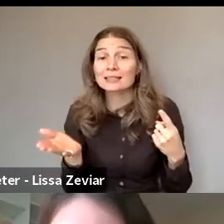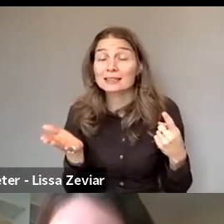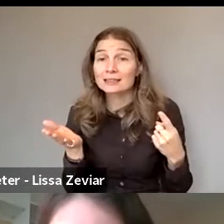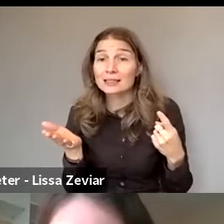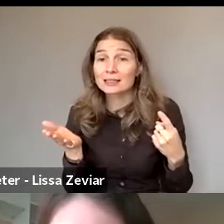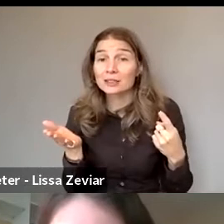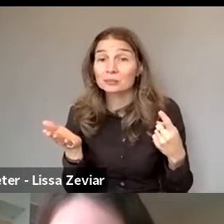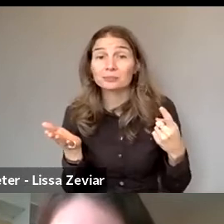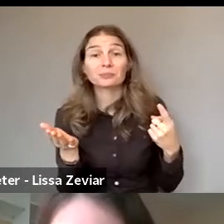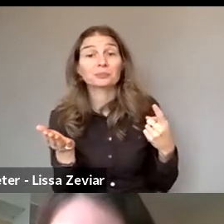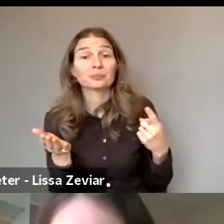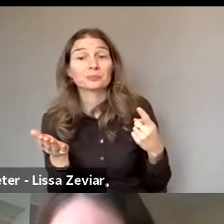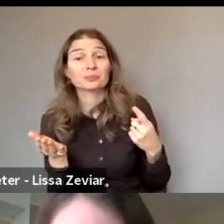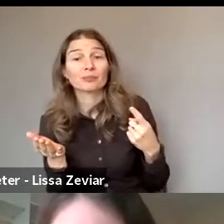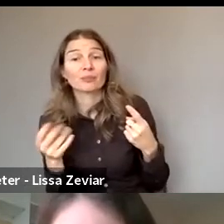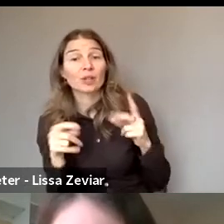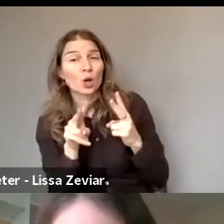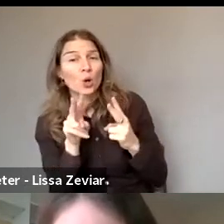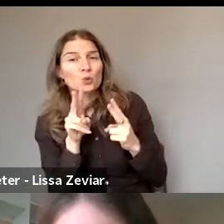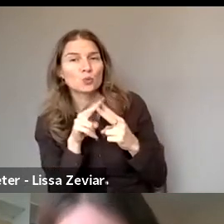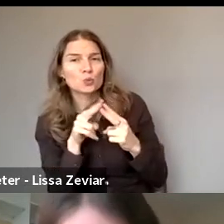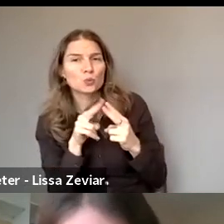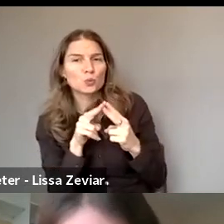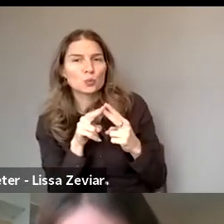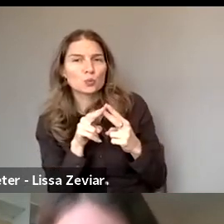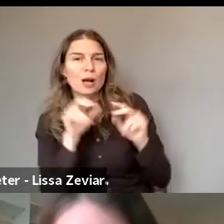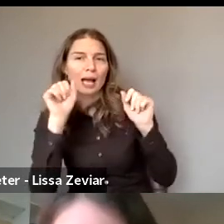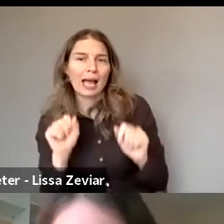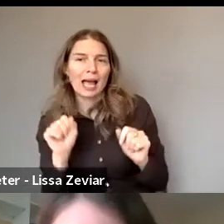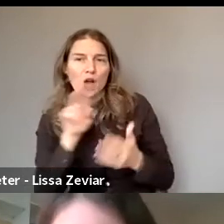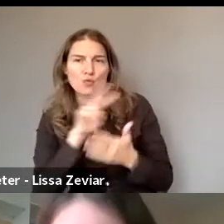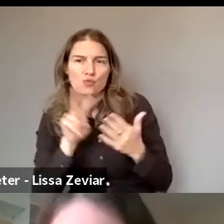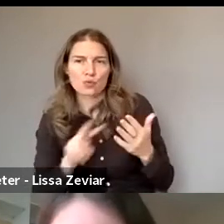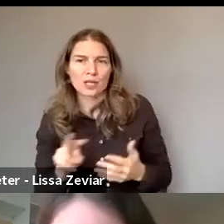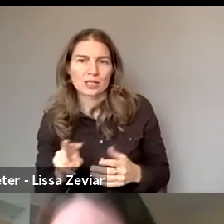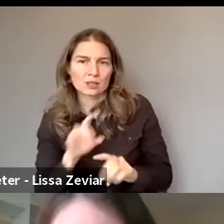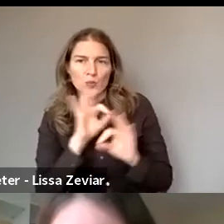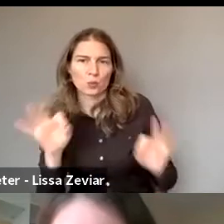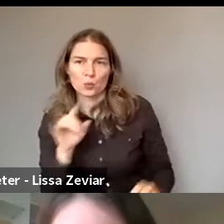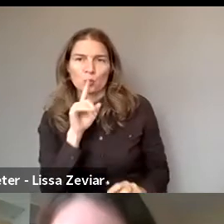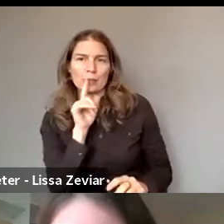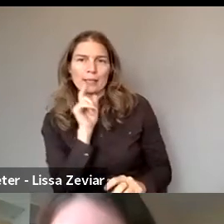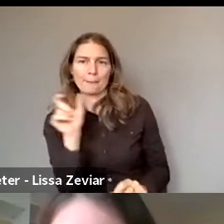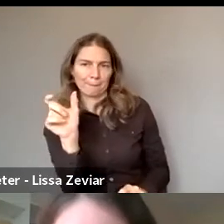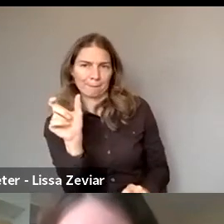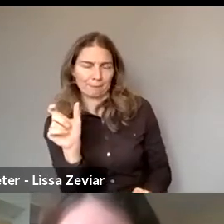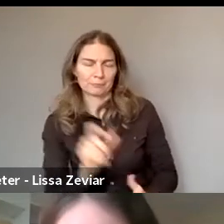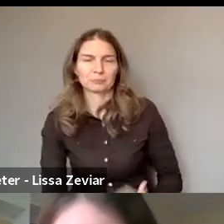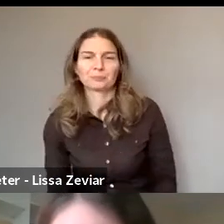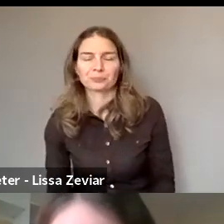We have two anonymous questions, so I can read them. One question is on the situation in Poland